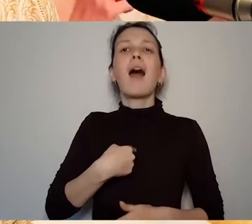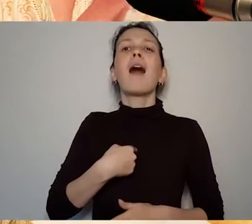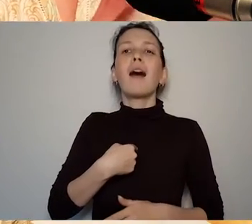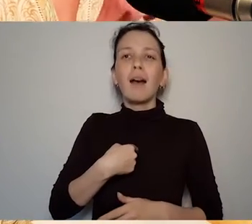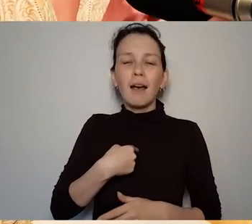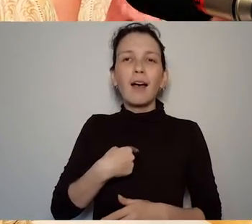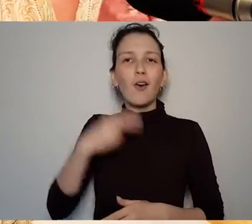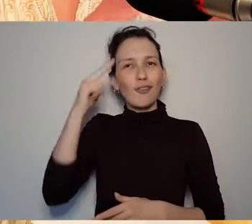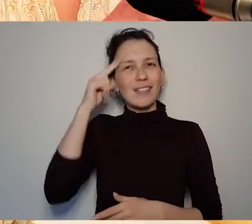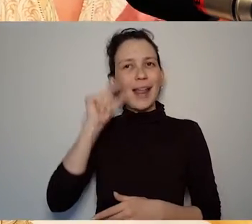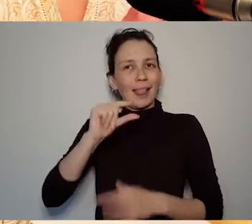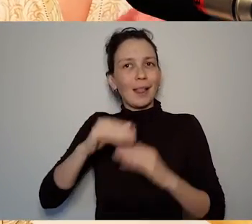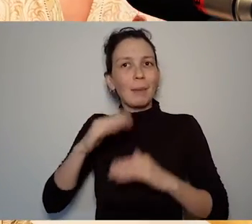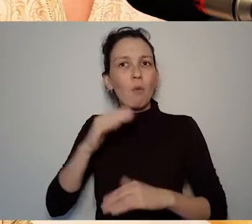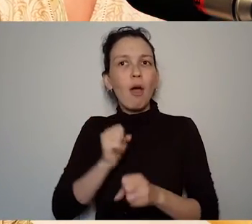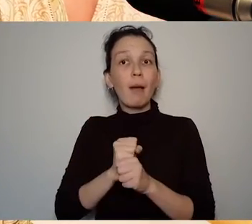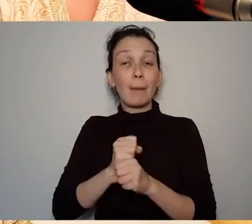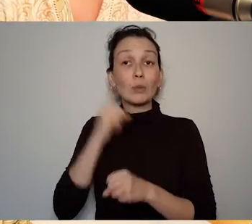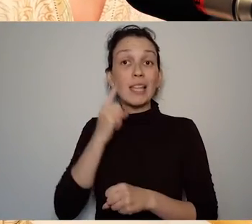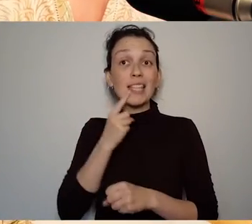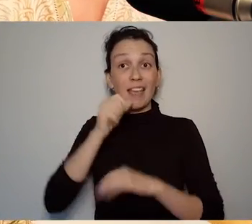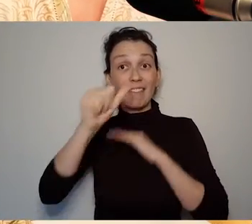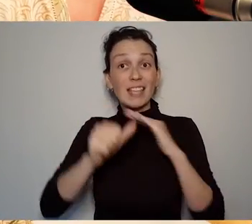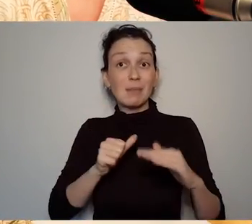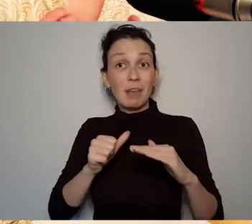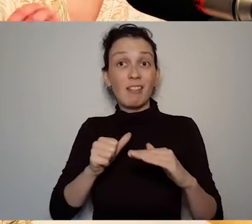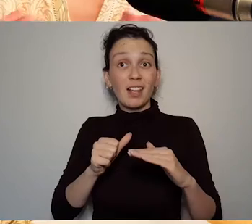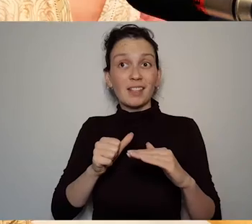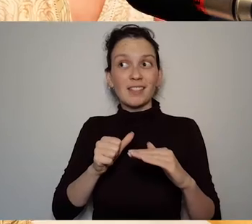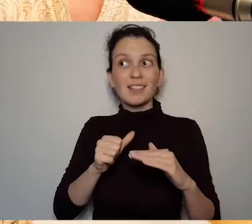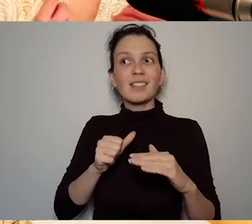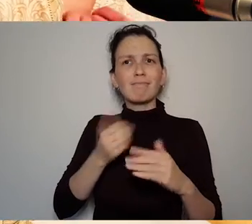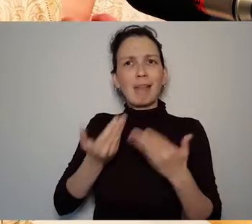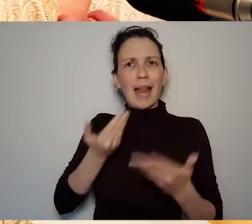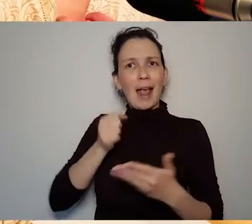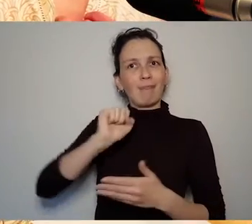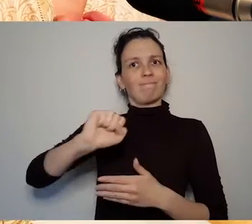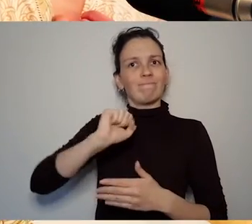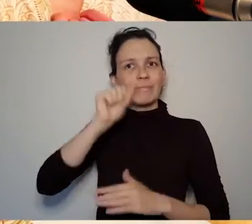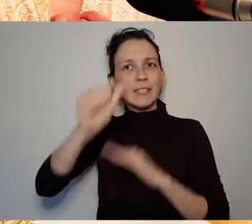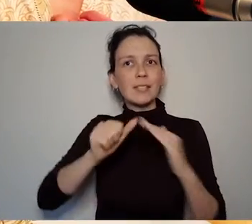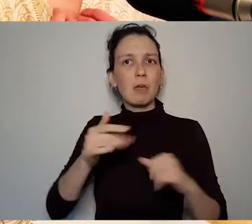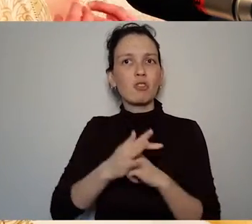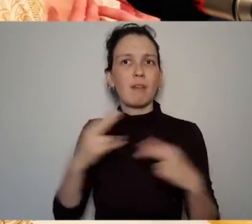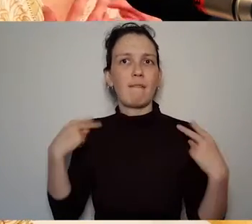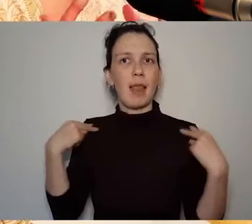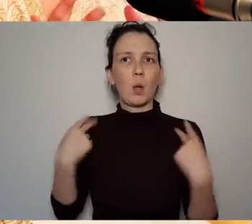know what we consider to be language is. It's not what we might think it is and it was very